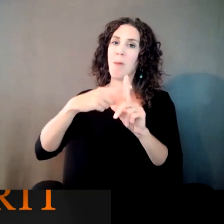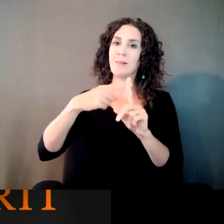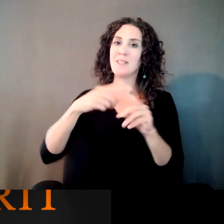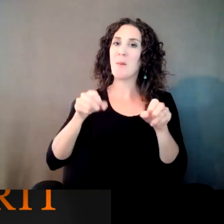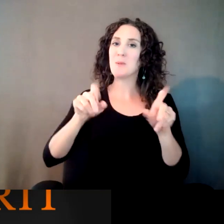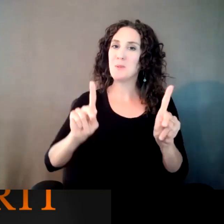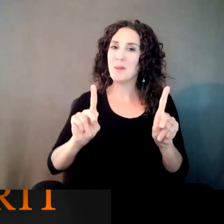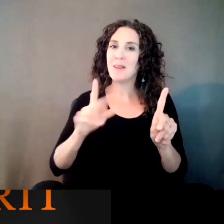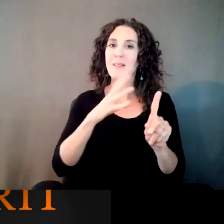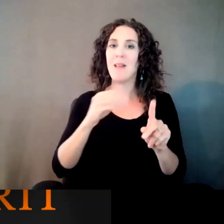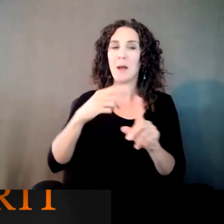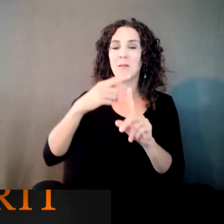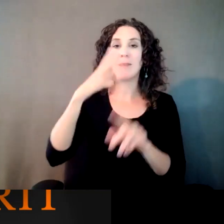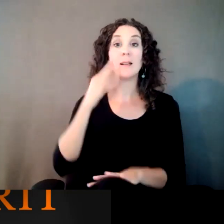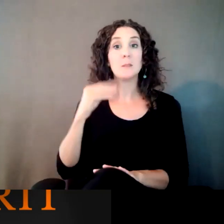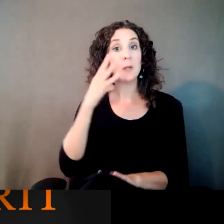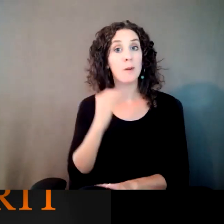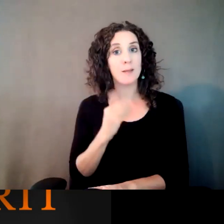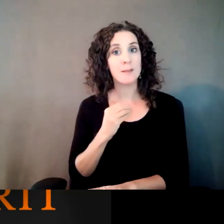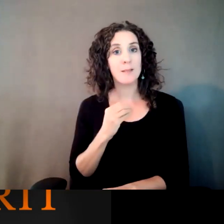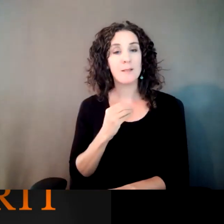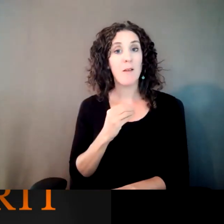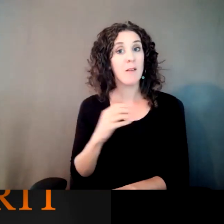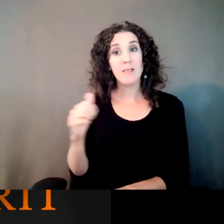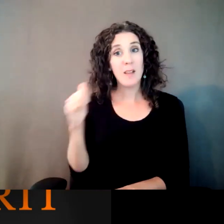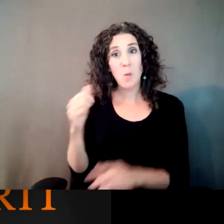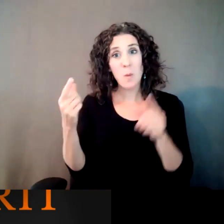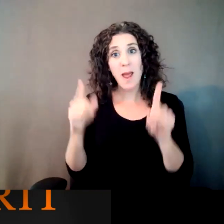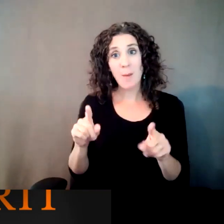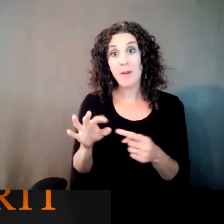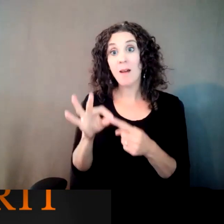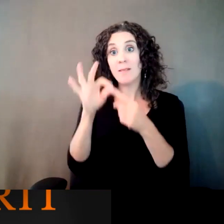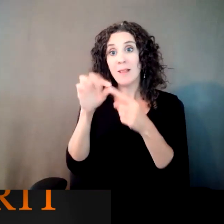and experiences that won't happen if you don't try.